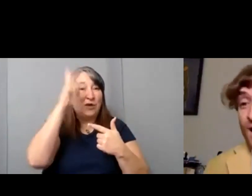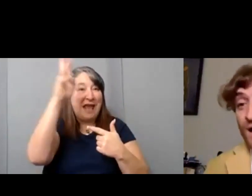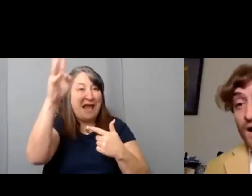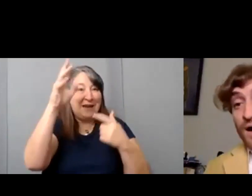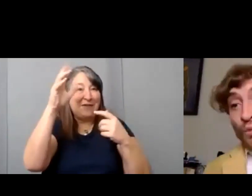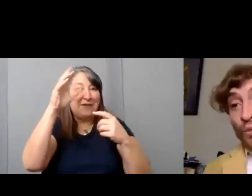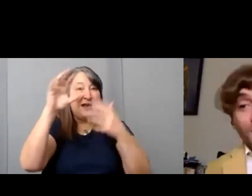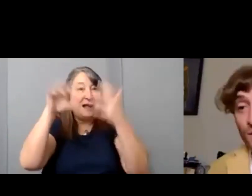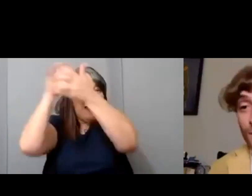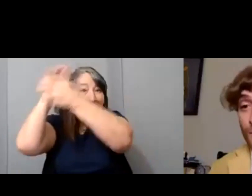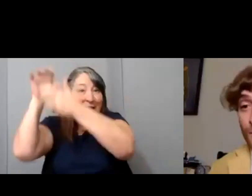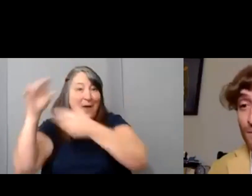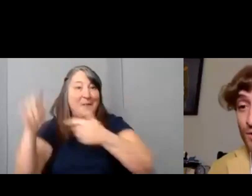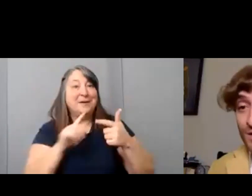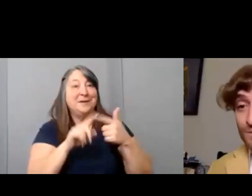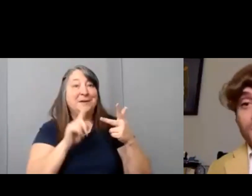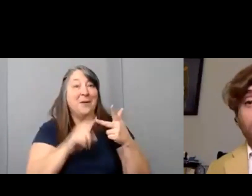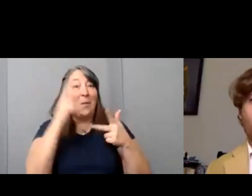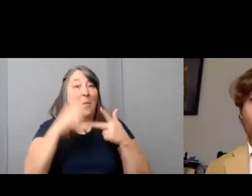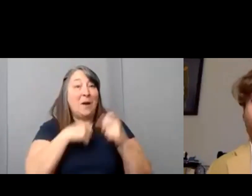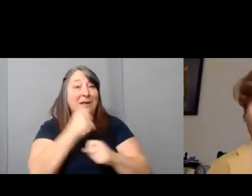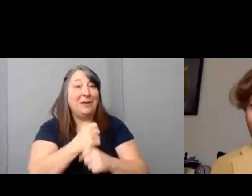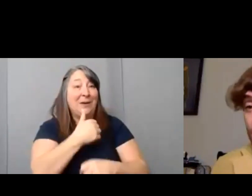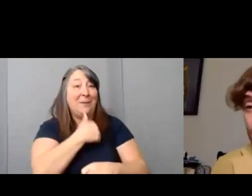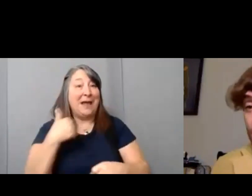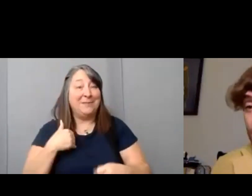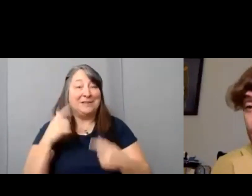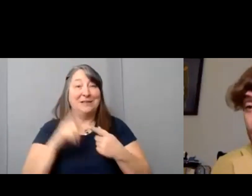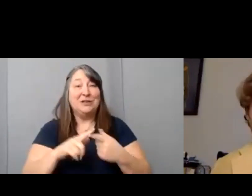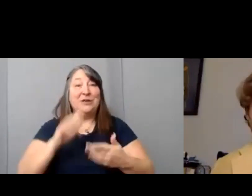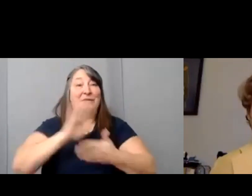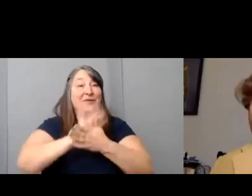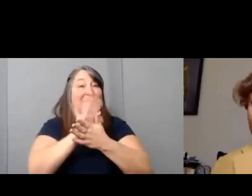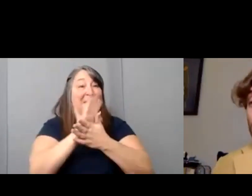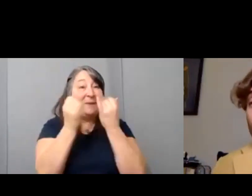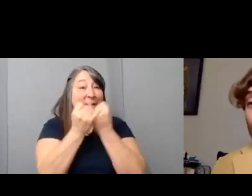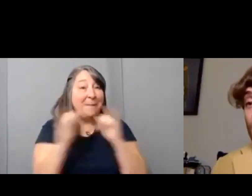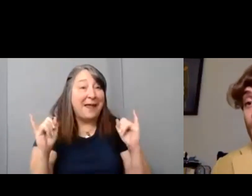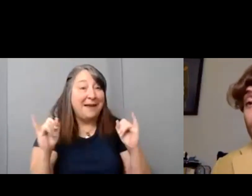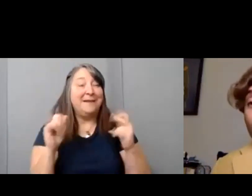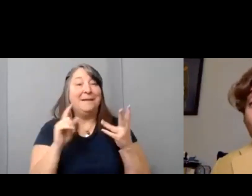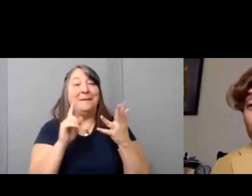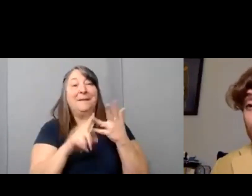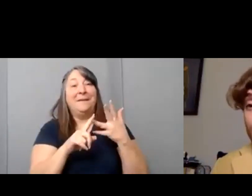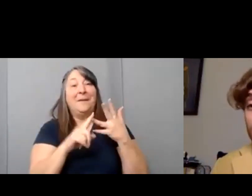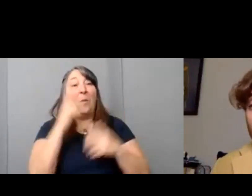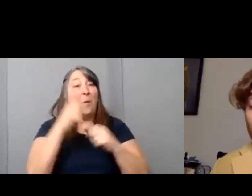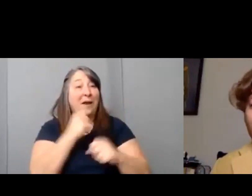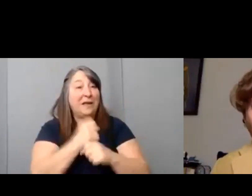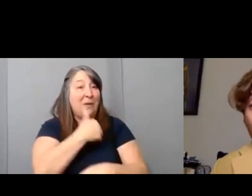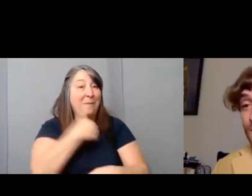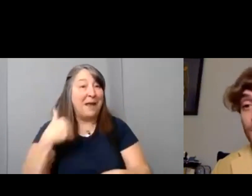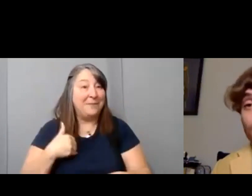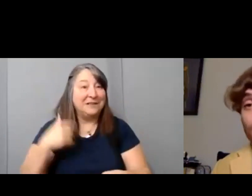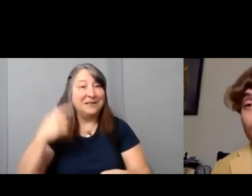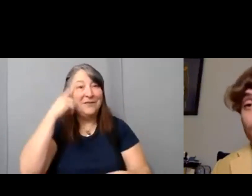one year memberships to Film Independent. One-year membership to IMDb Pro